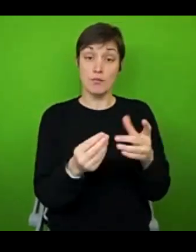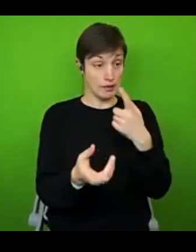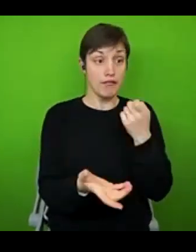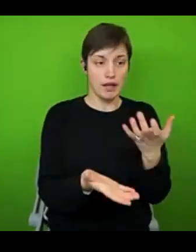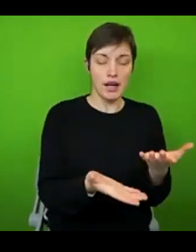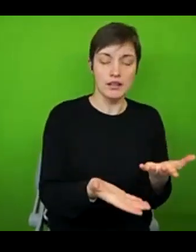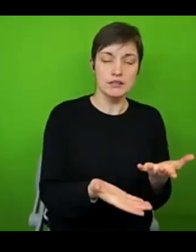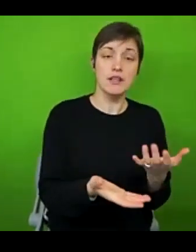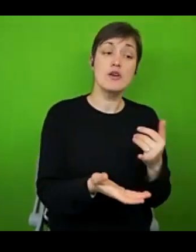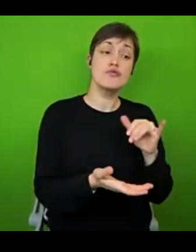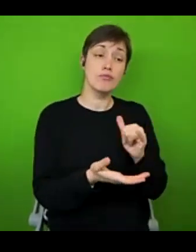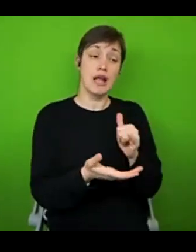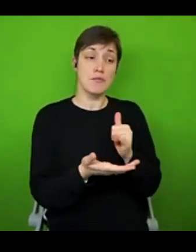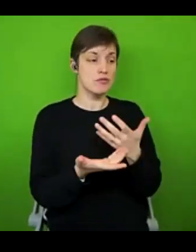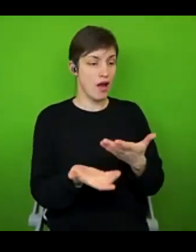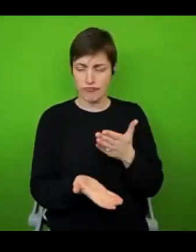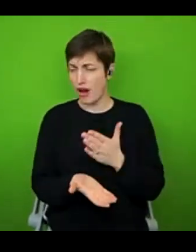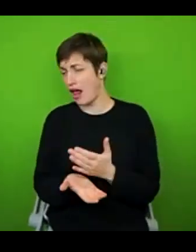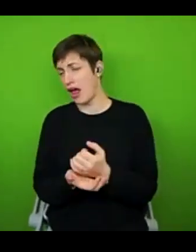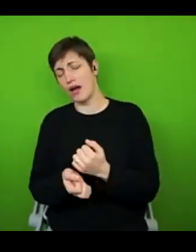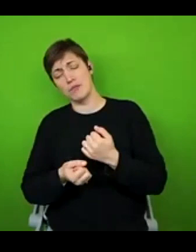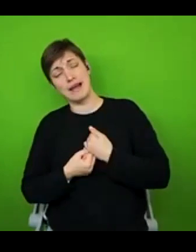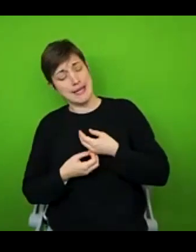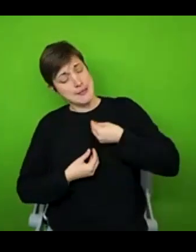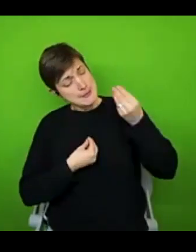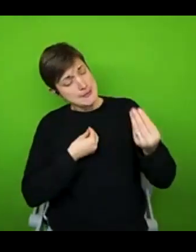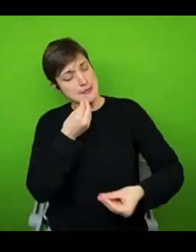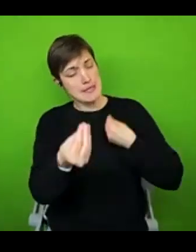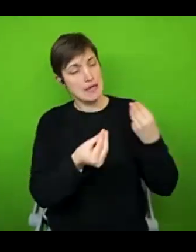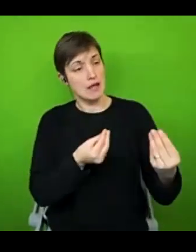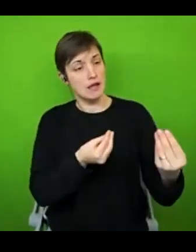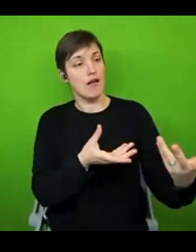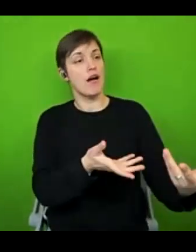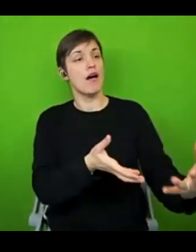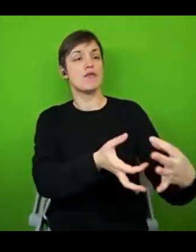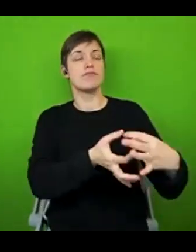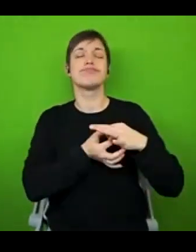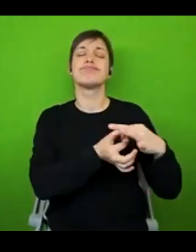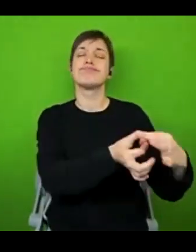your reality can be an incredible bonding experience. Because by being vulnerable in that way, your friends might